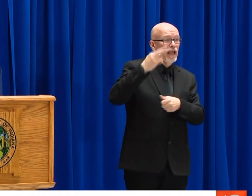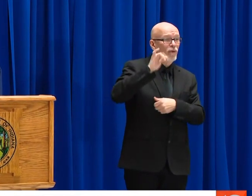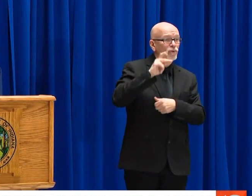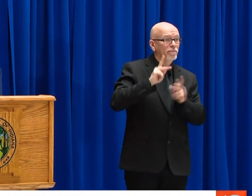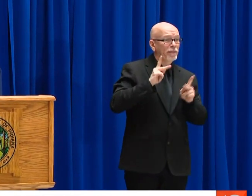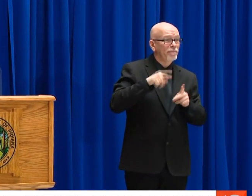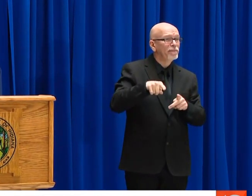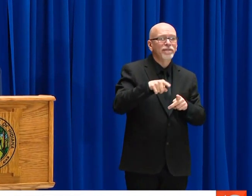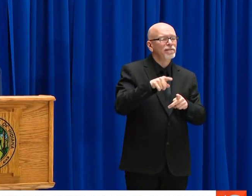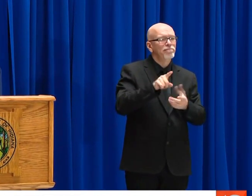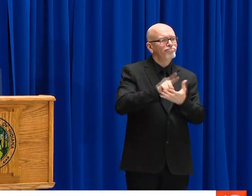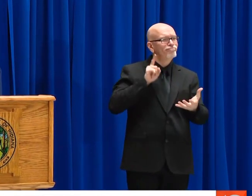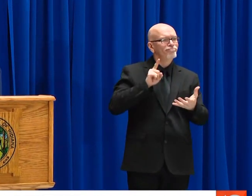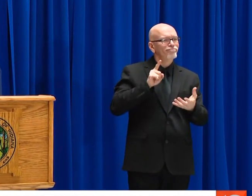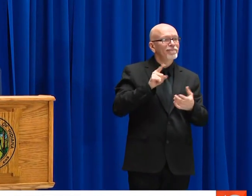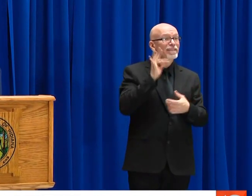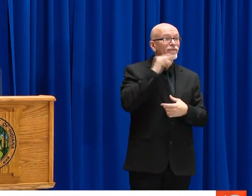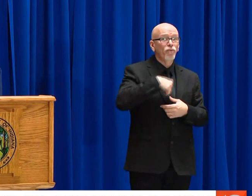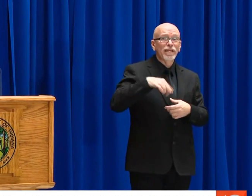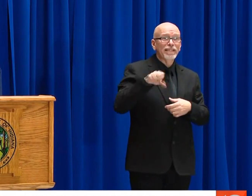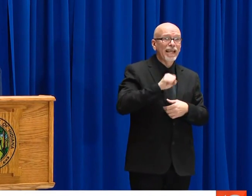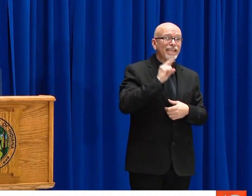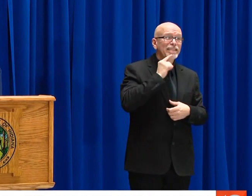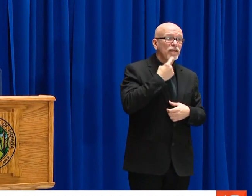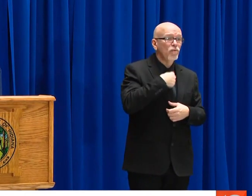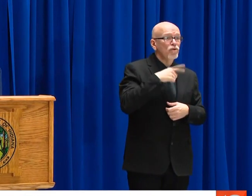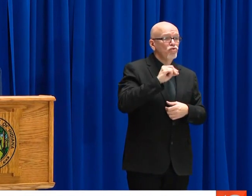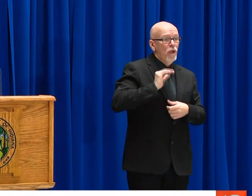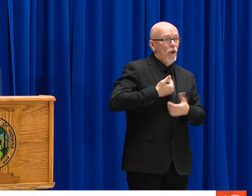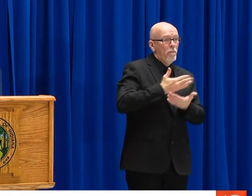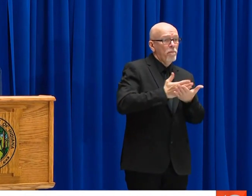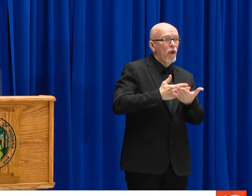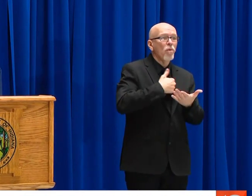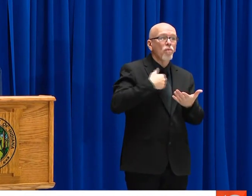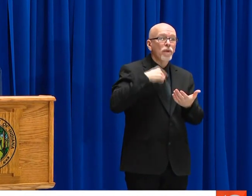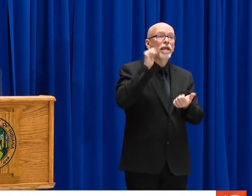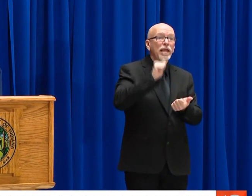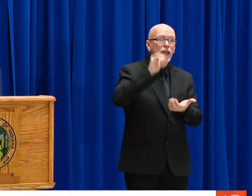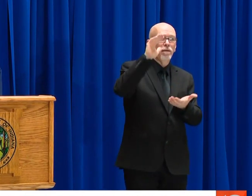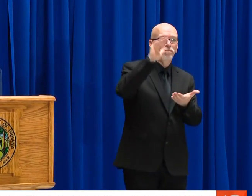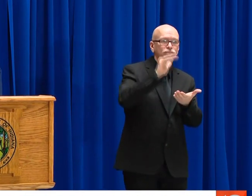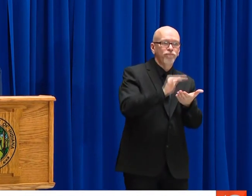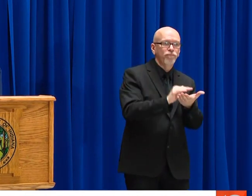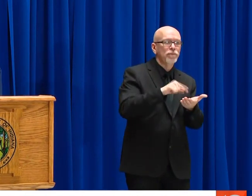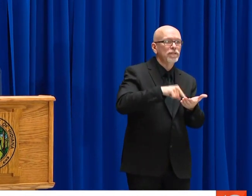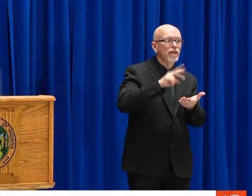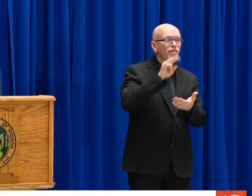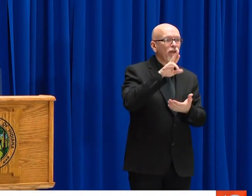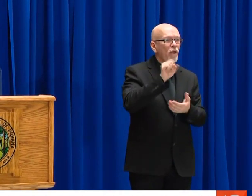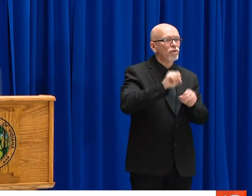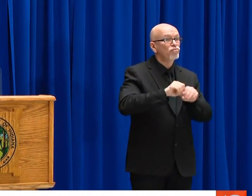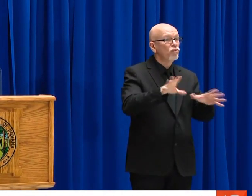ESPECIALLY IF YOU WORK IN CLOSE PROXIMITY TO OTHERS OR WORK WITH VULNERABLE POPULATIONS. IF WE ALL TAKE THIS SERIOUSLY